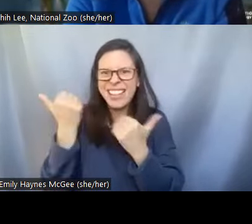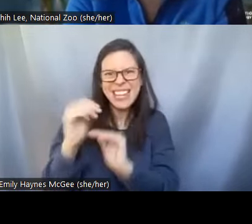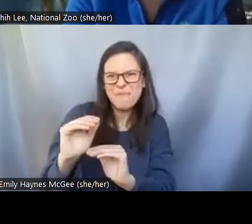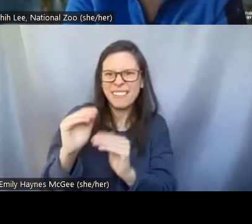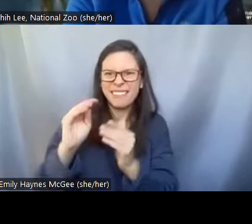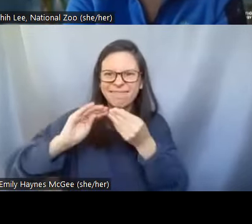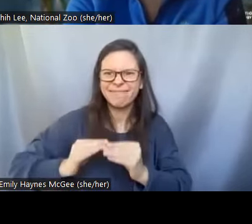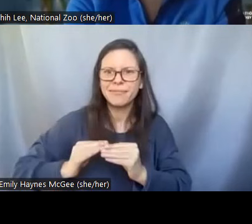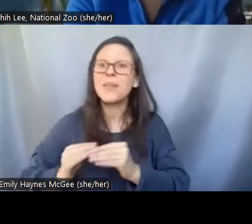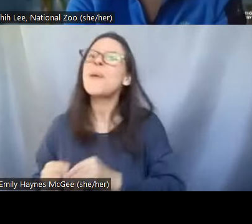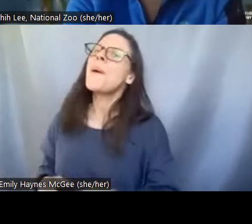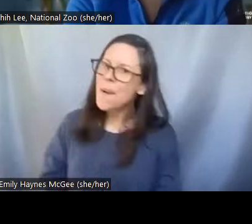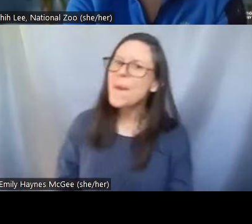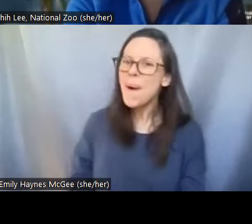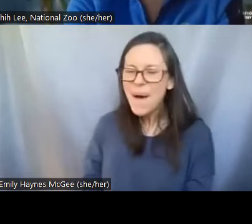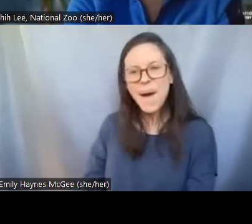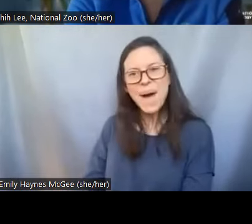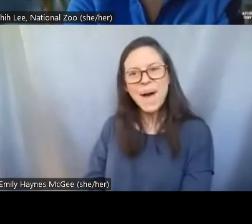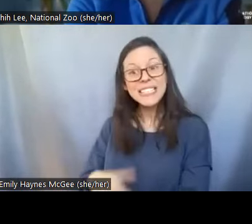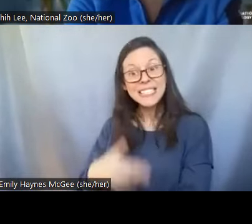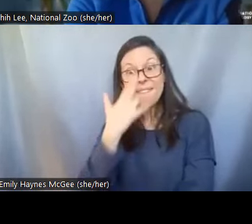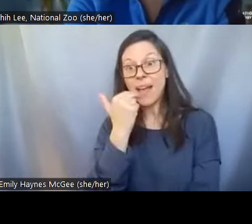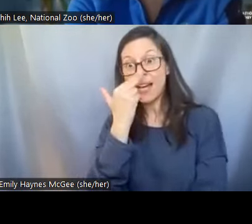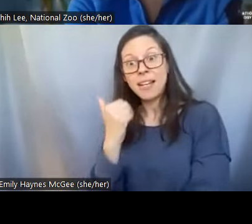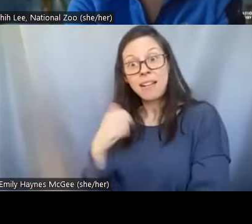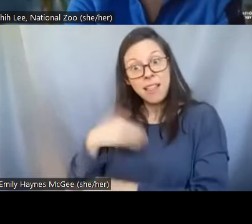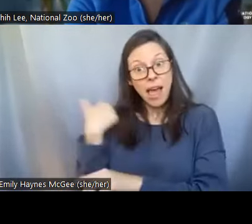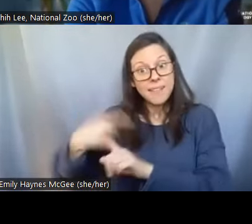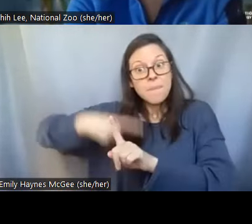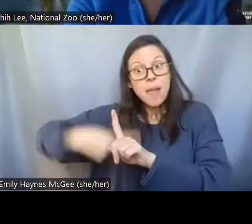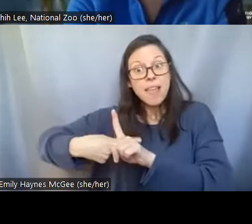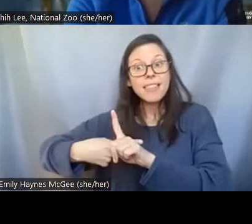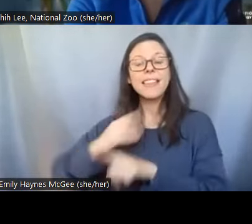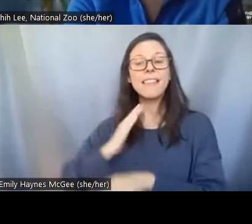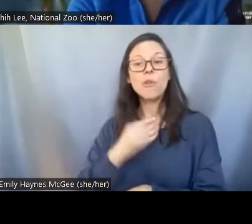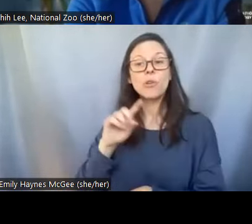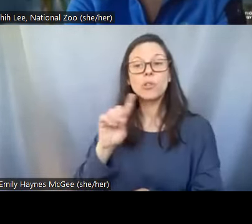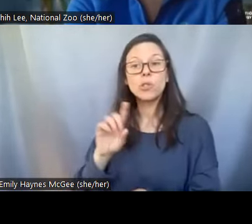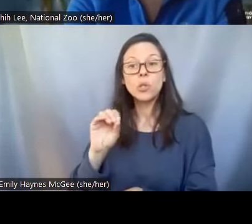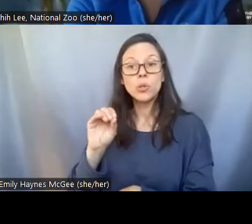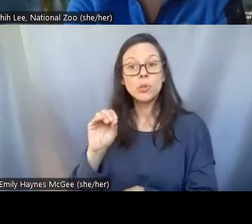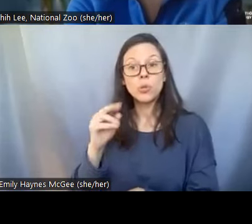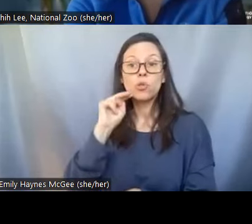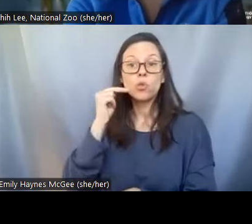theme last month in UnZoosual careers um our zoo nutritionist Erin Kendrick was saying something